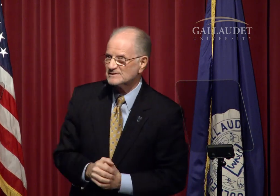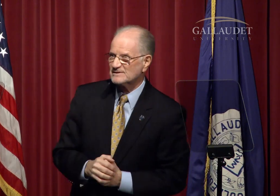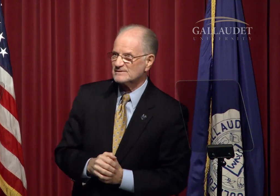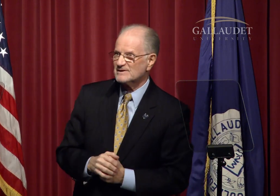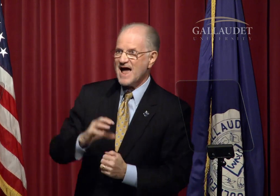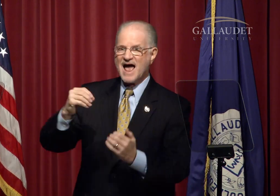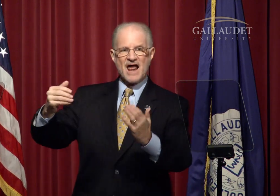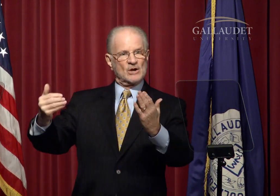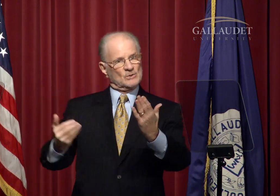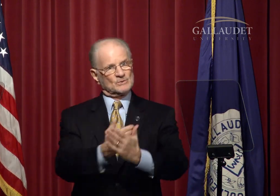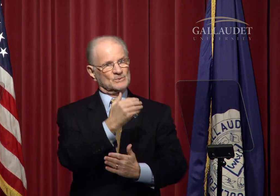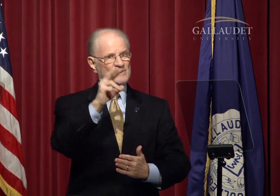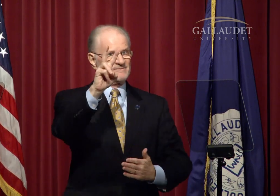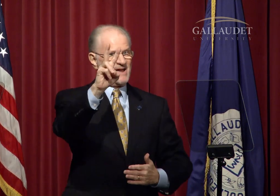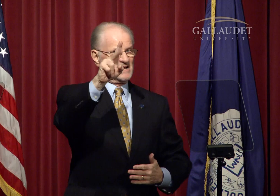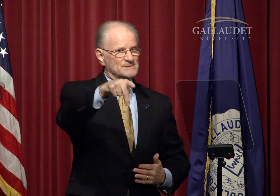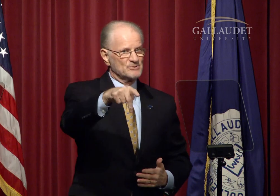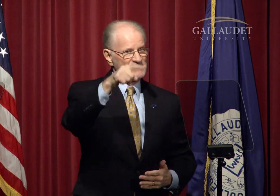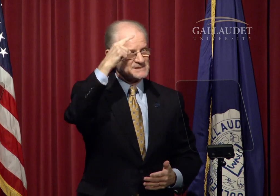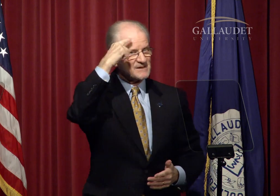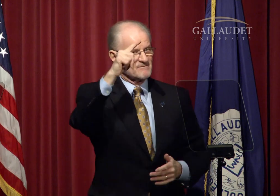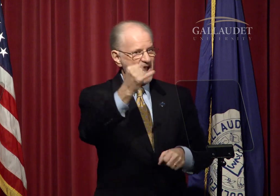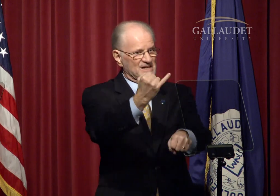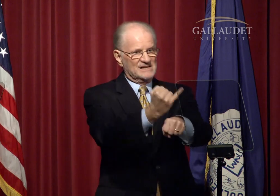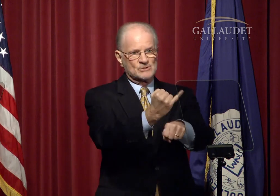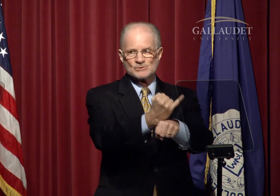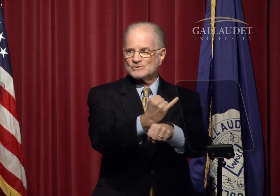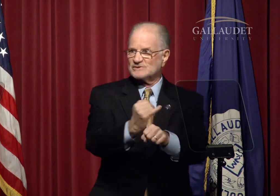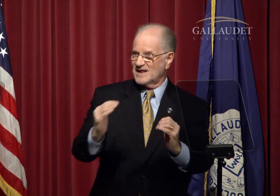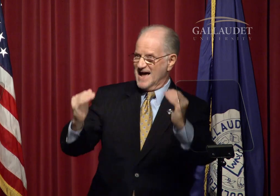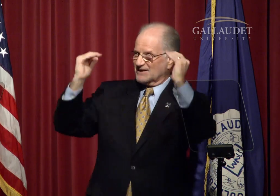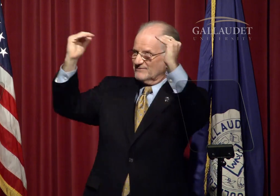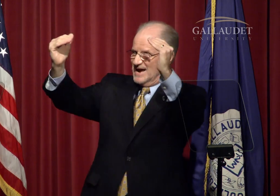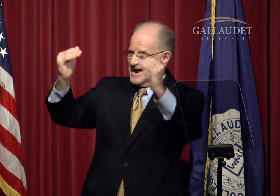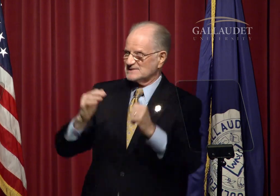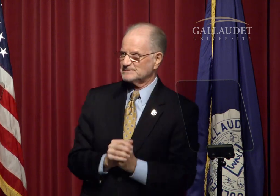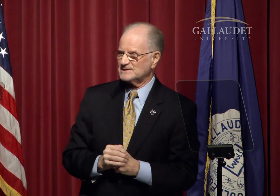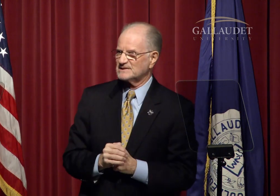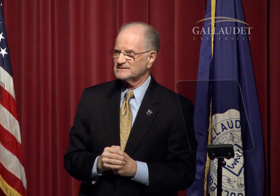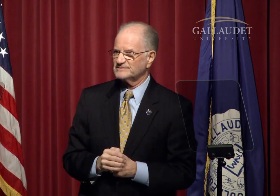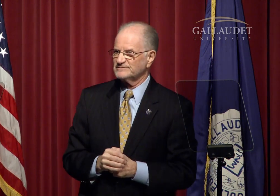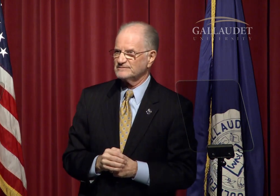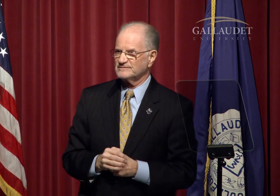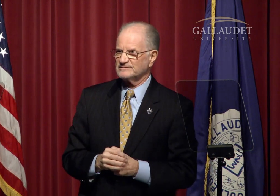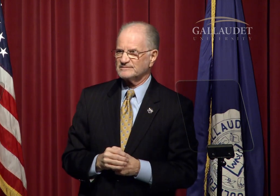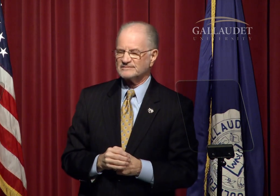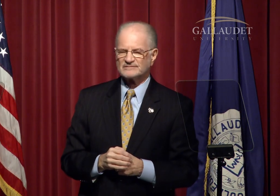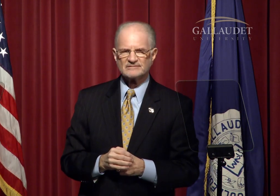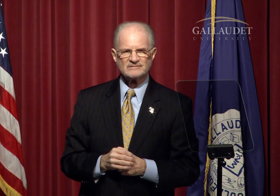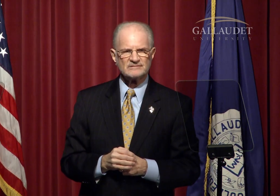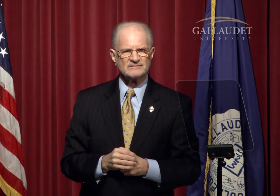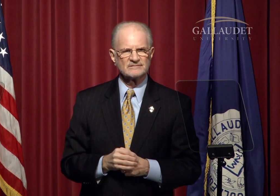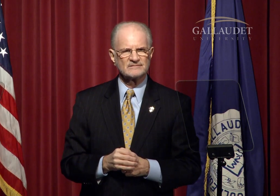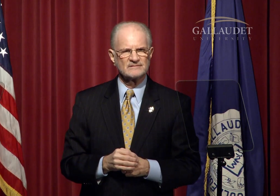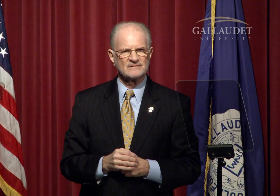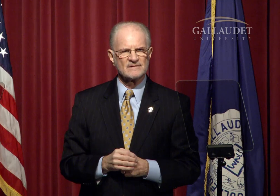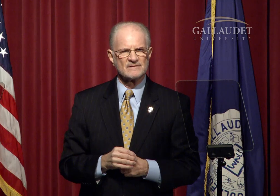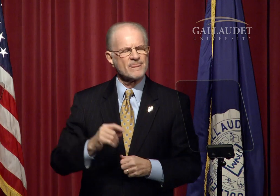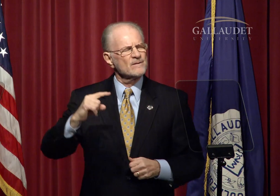and Vice President for Institutional Advancement.